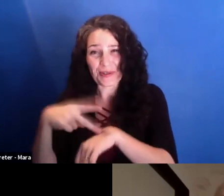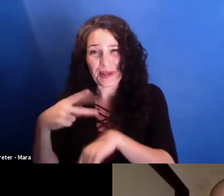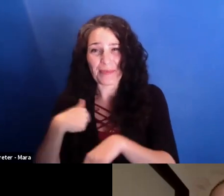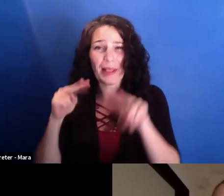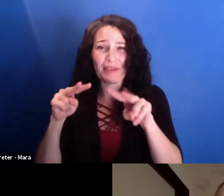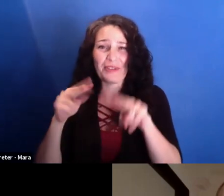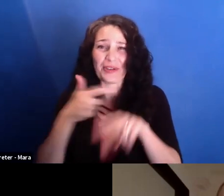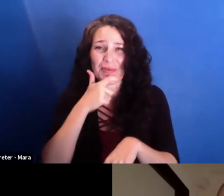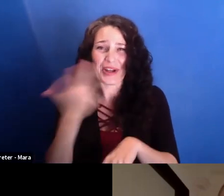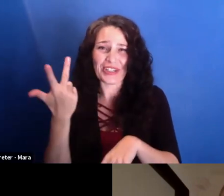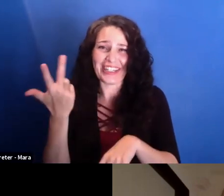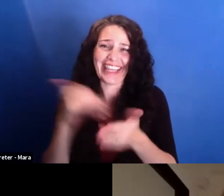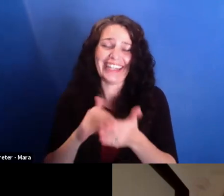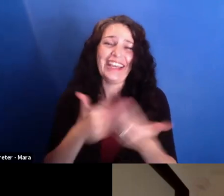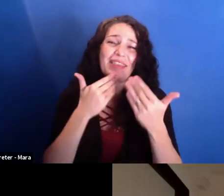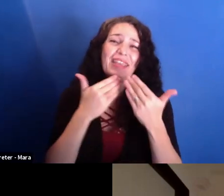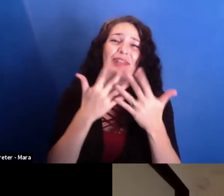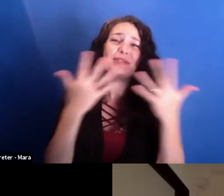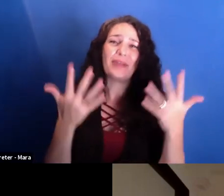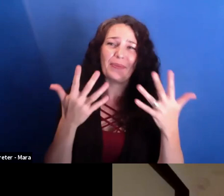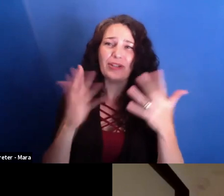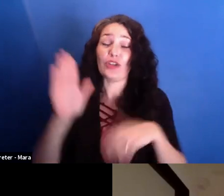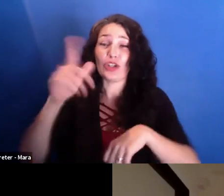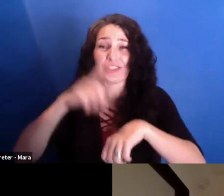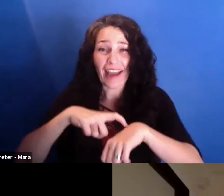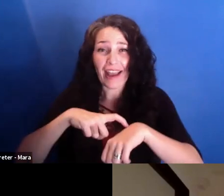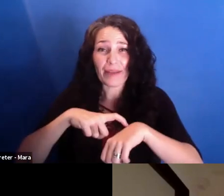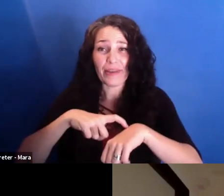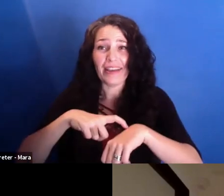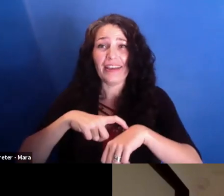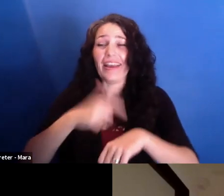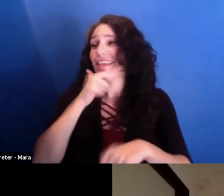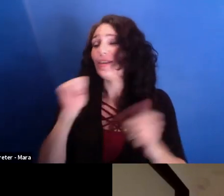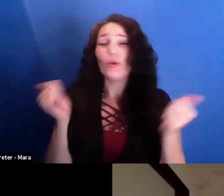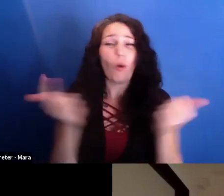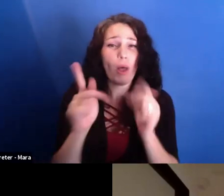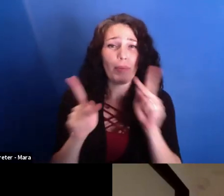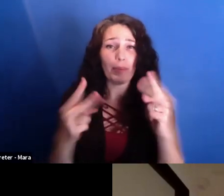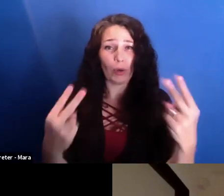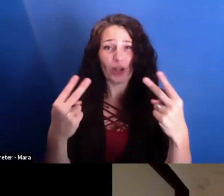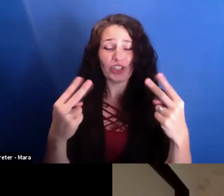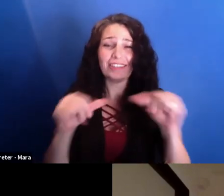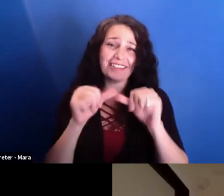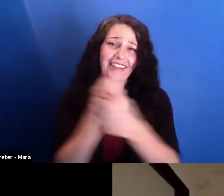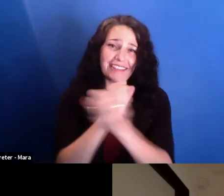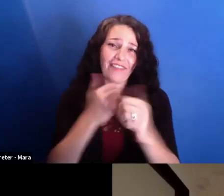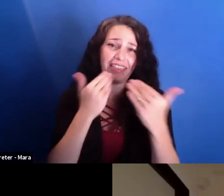Oh wow, thanks very much. Thank you very much for the time. And thank you everyone for watching. Stay safe, and thanks a lot for watching.